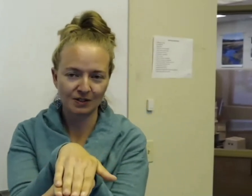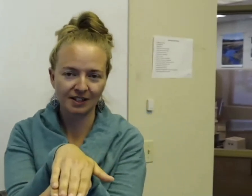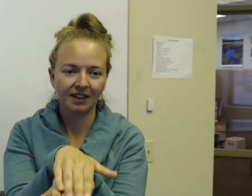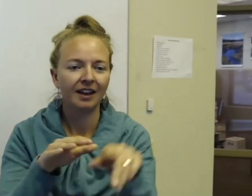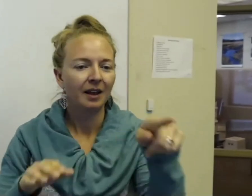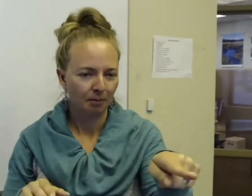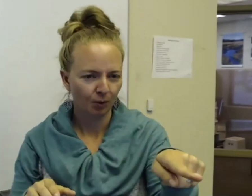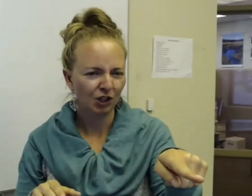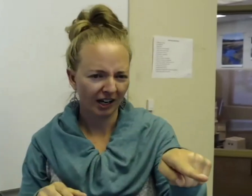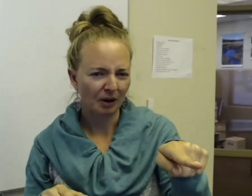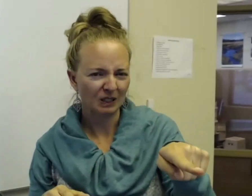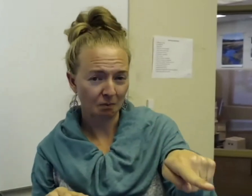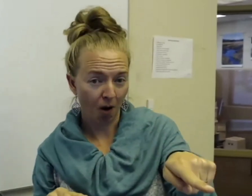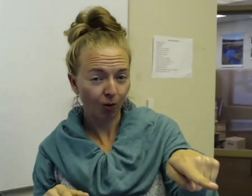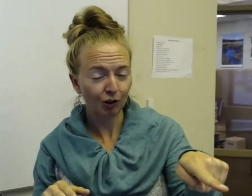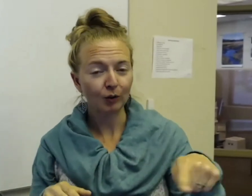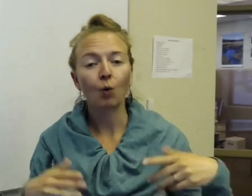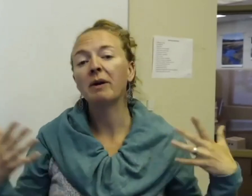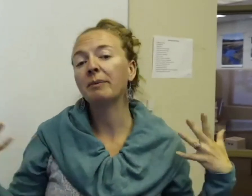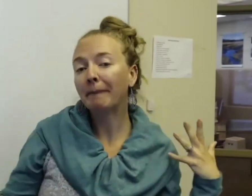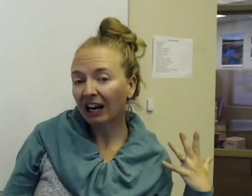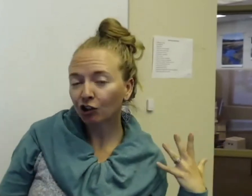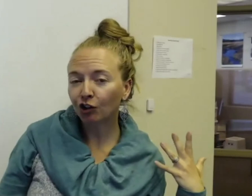that we use. But when we're talking about a small turtle, or maybe a pet turtle,